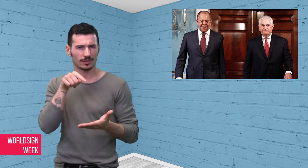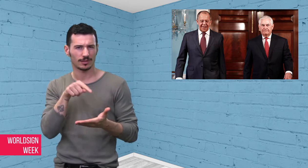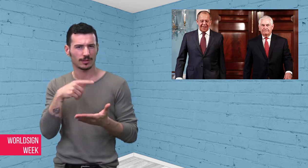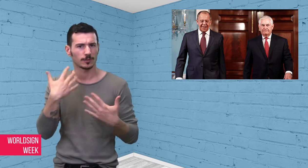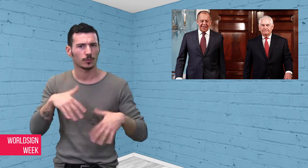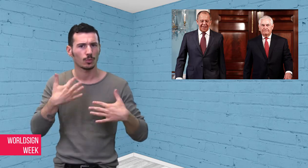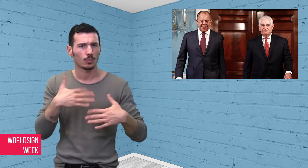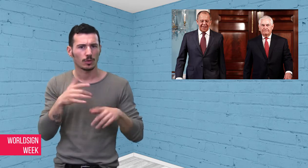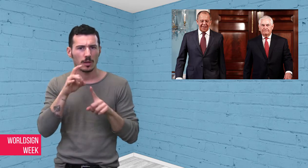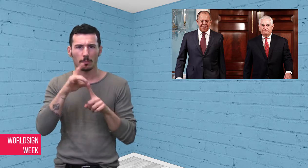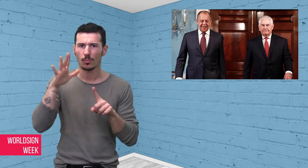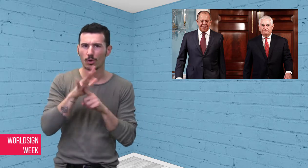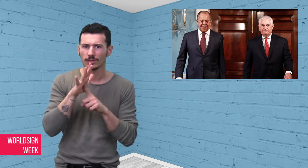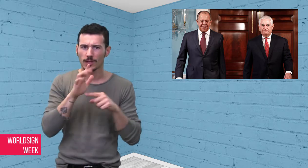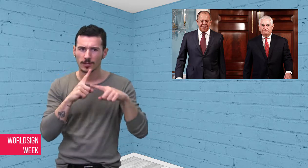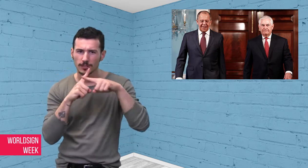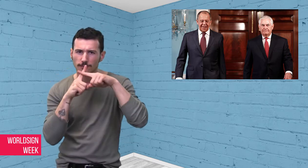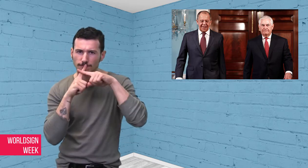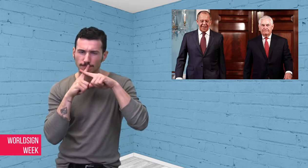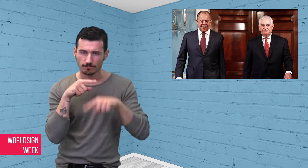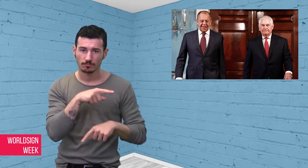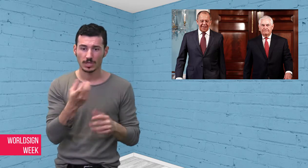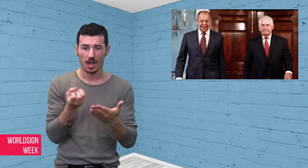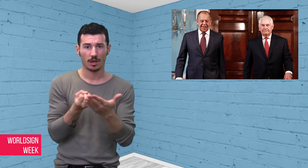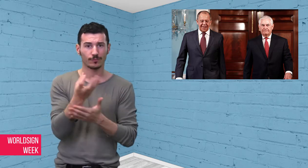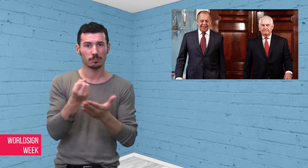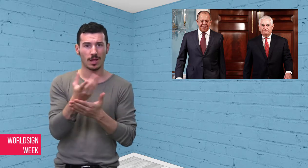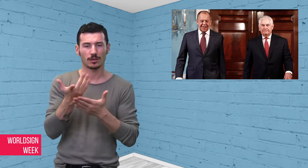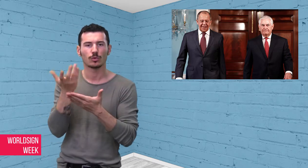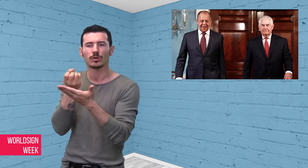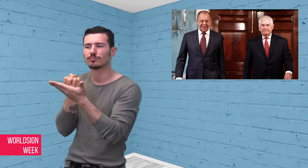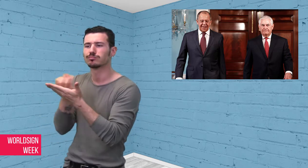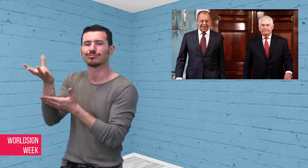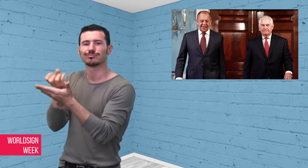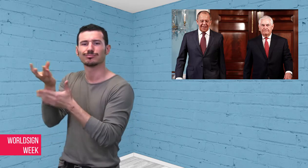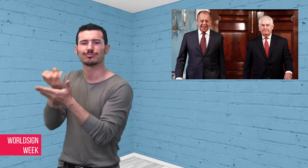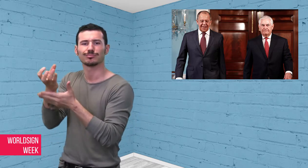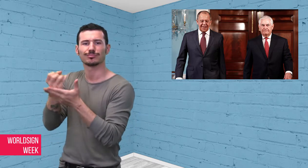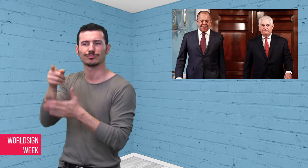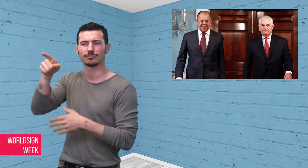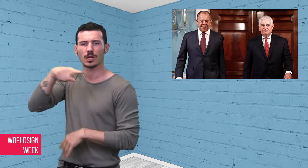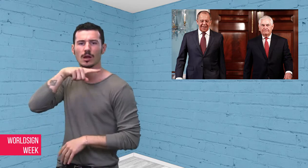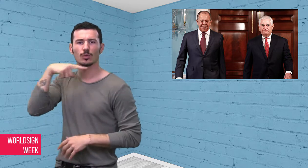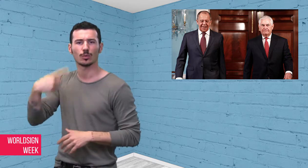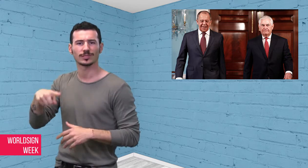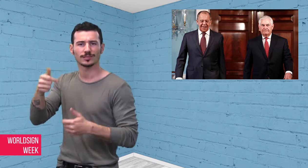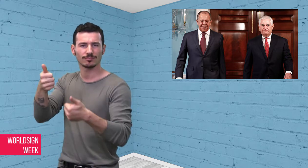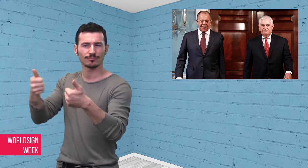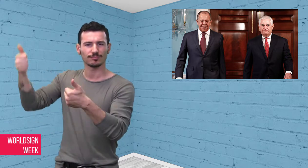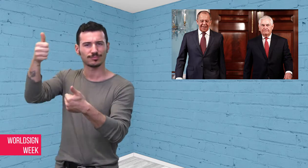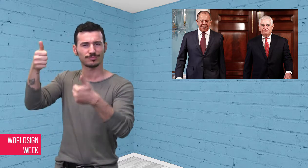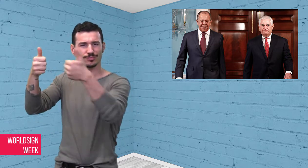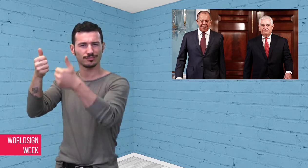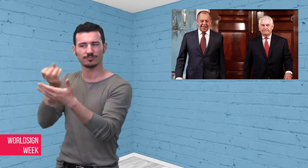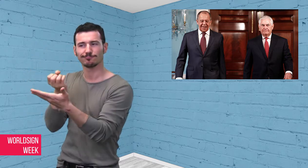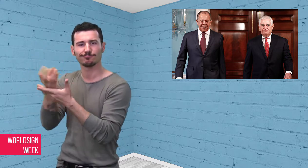highly classified information to senior Russian officials, putting an